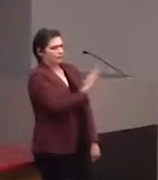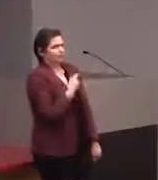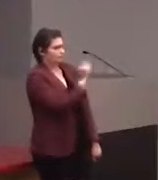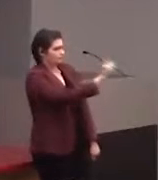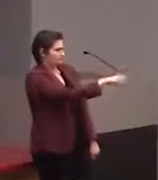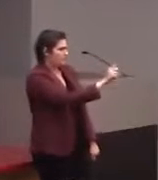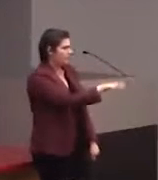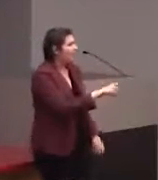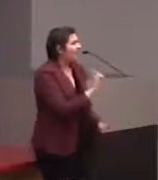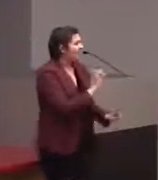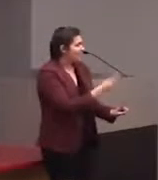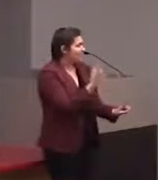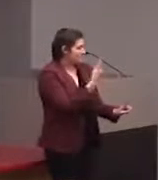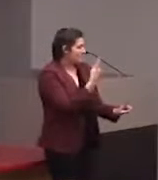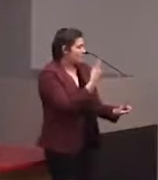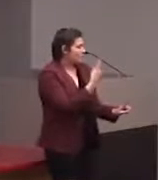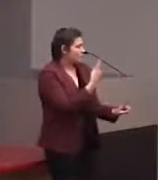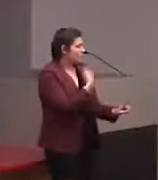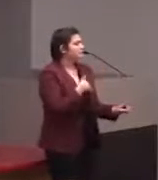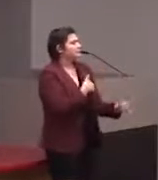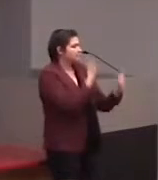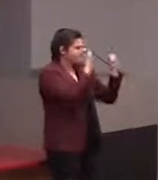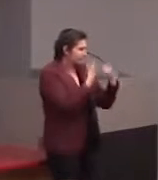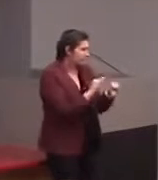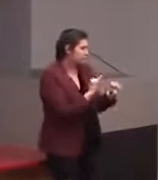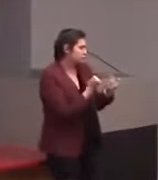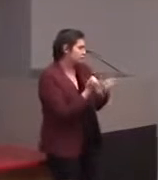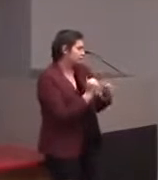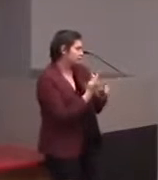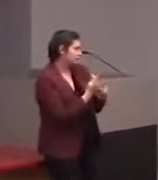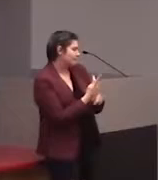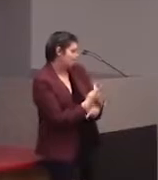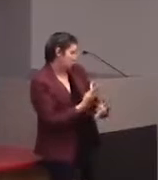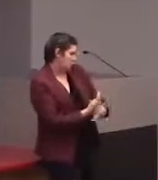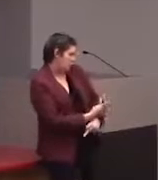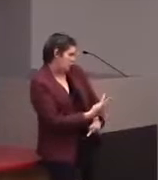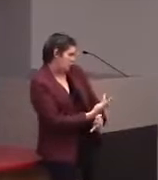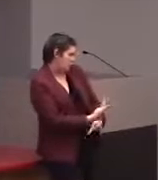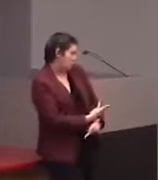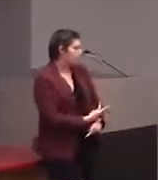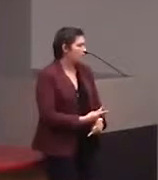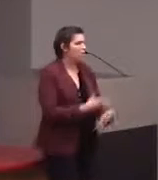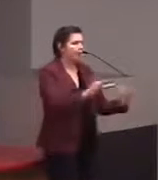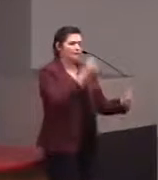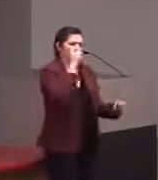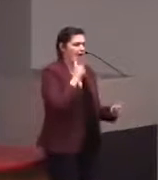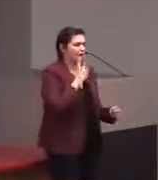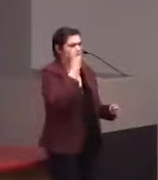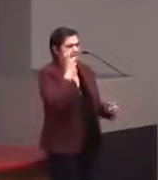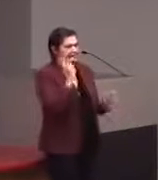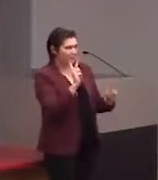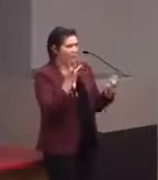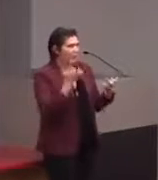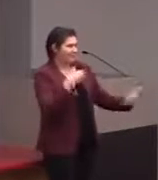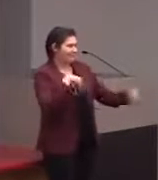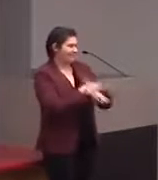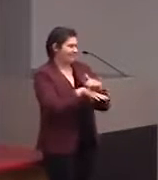something that we're still working out because a lot of deaf-blind people do want to access this